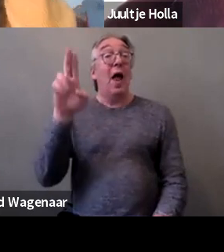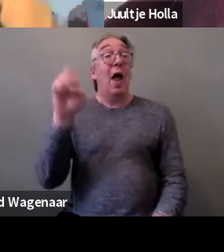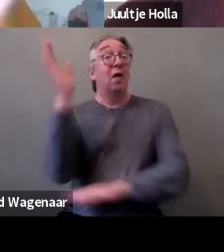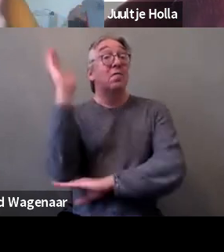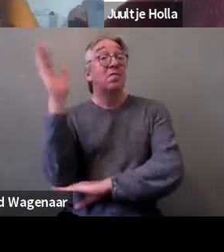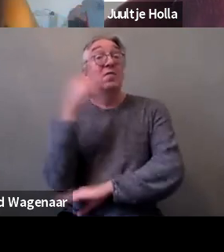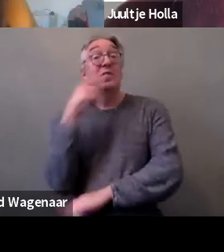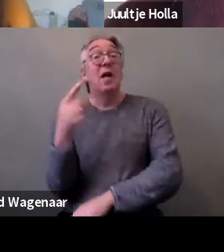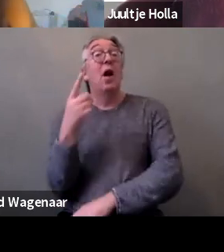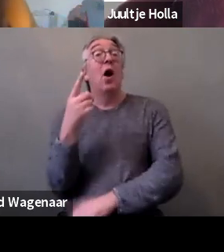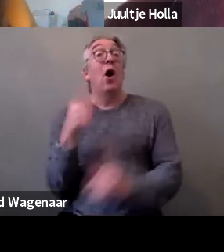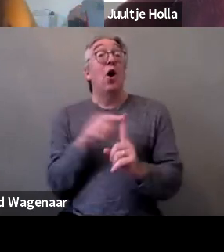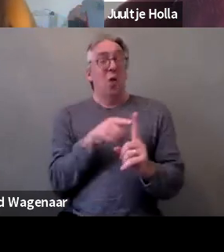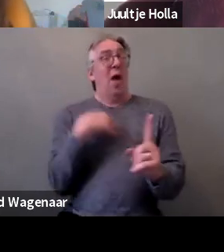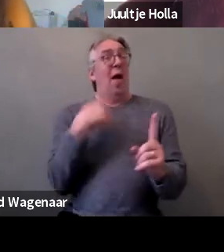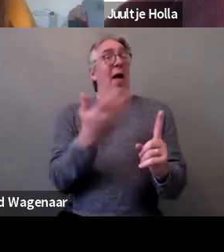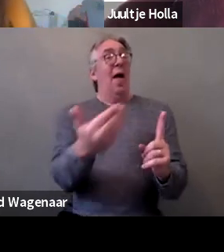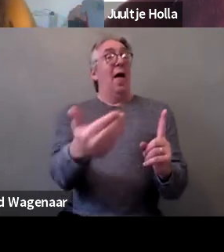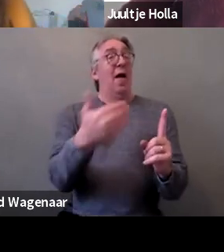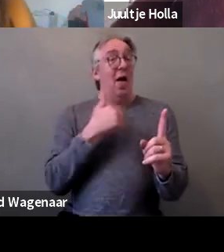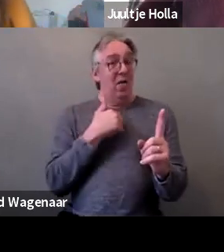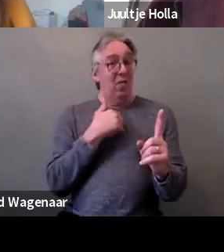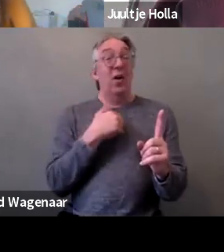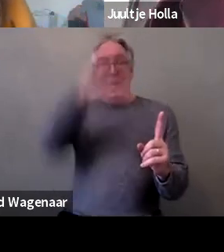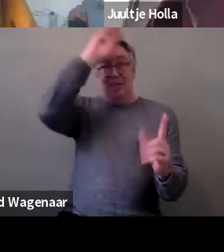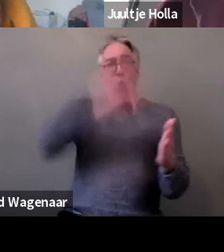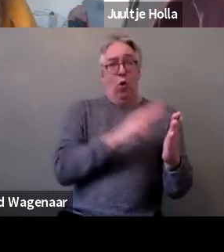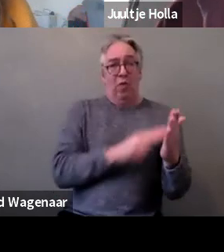the EU Directive on preventing and combating all forms of violence,